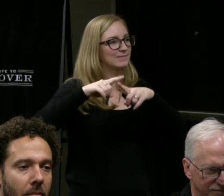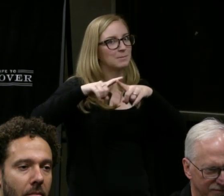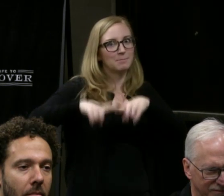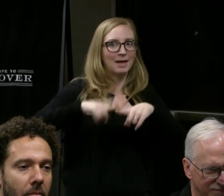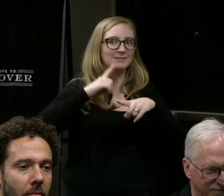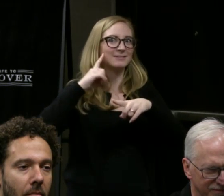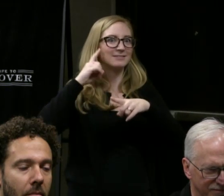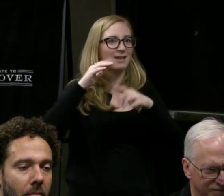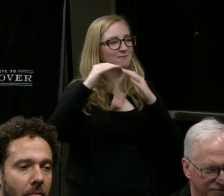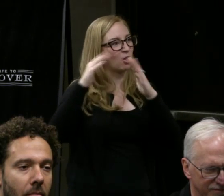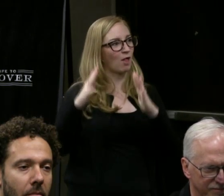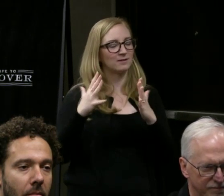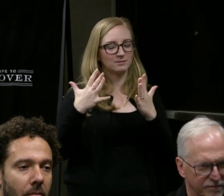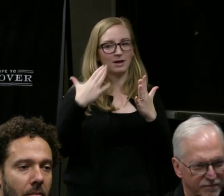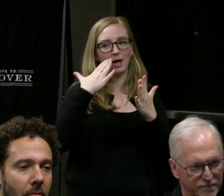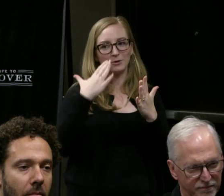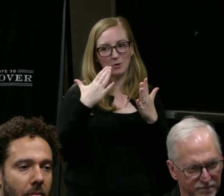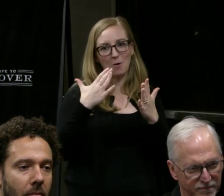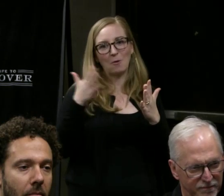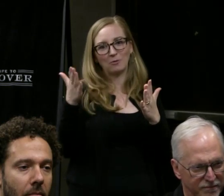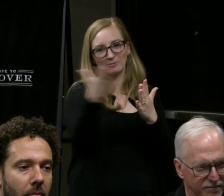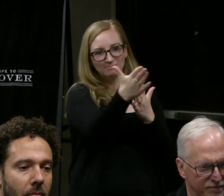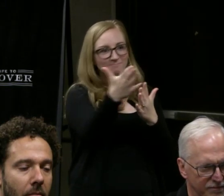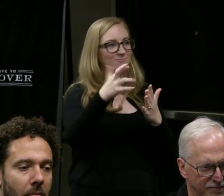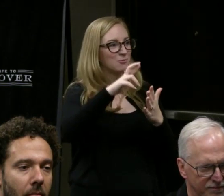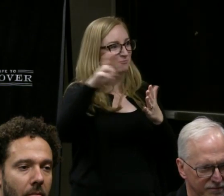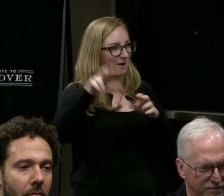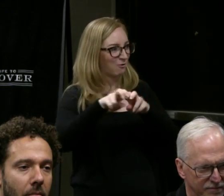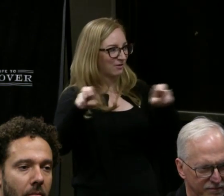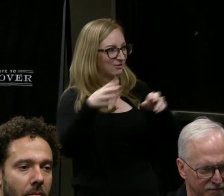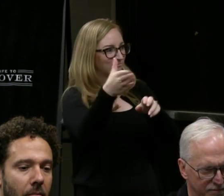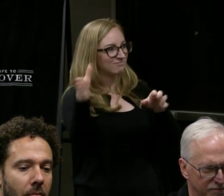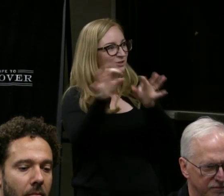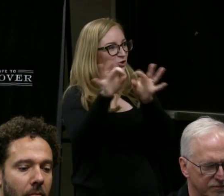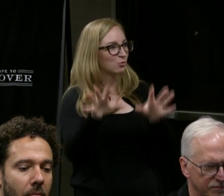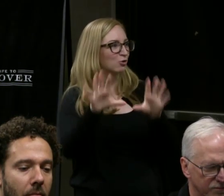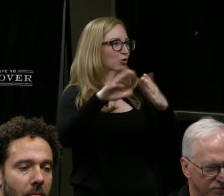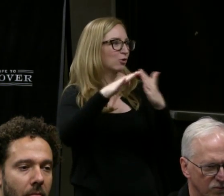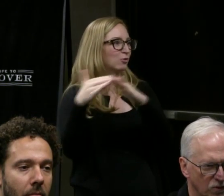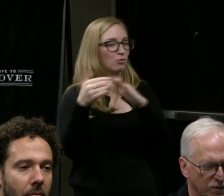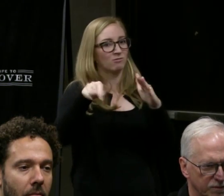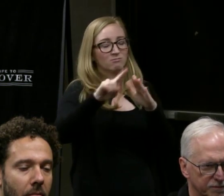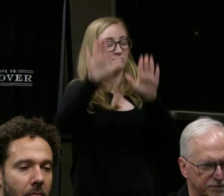I mean we have wonderful colleagues who are to my right, who are the interpreter community, who have been a wonderful resource